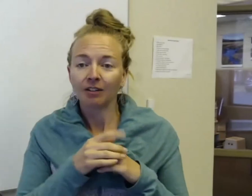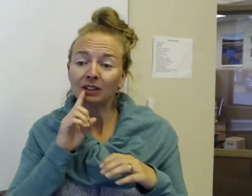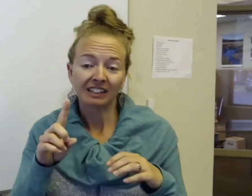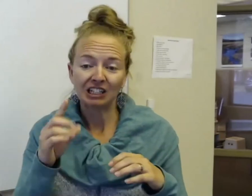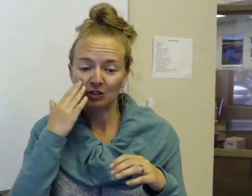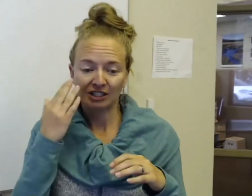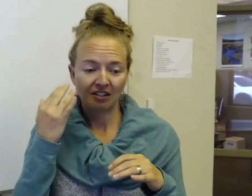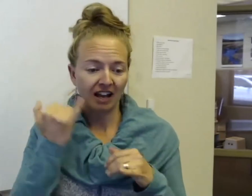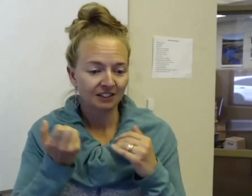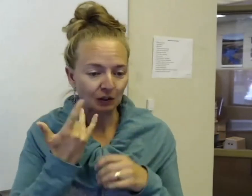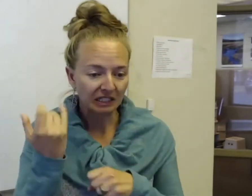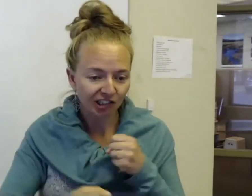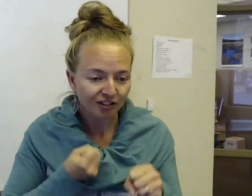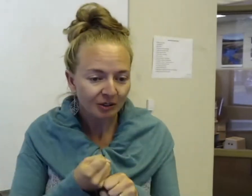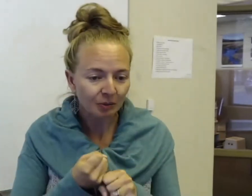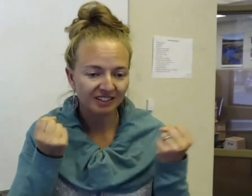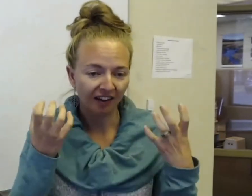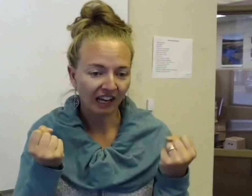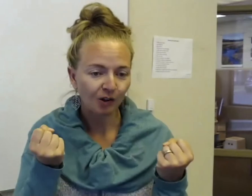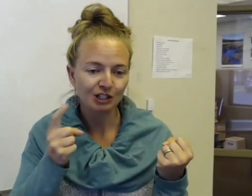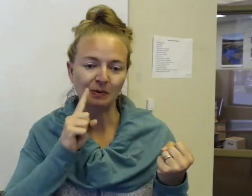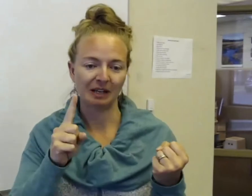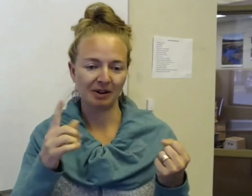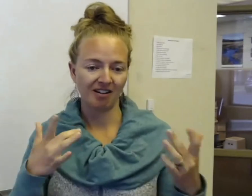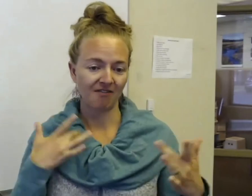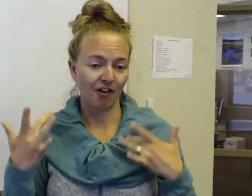And really, you know, just the last few years with sign language has really been a